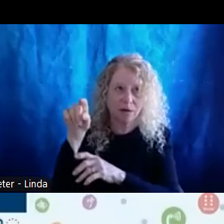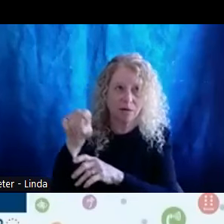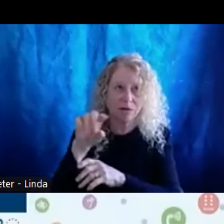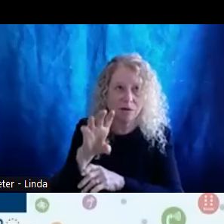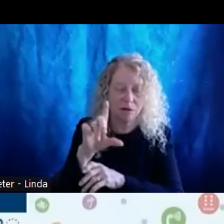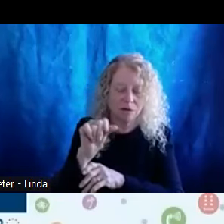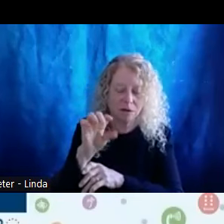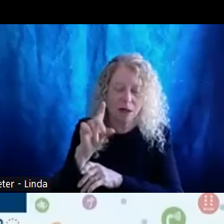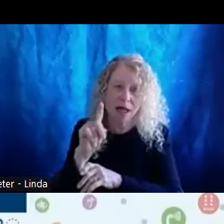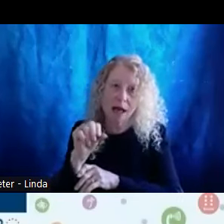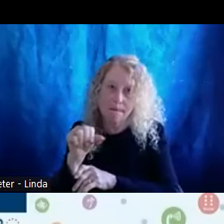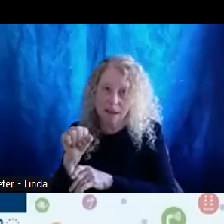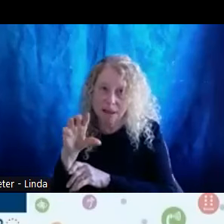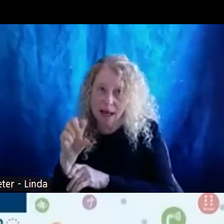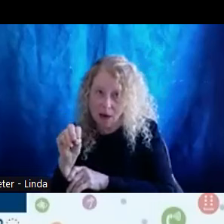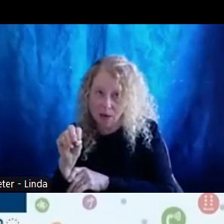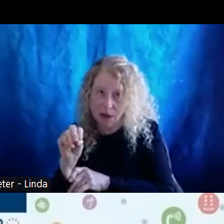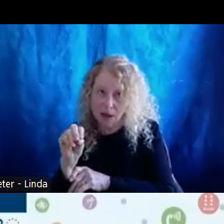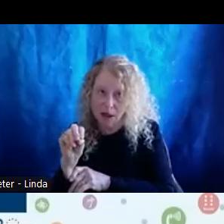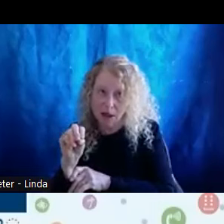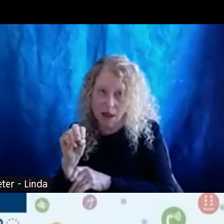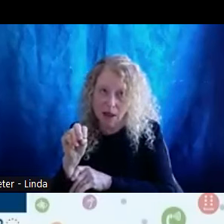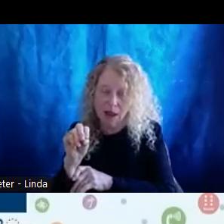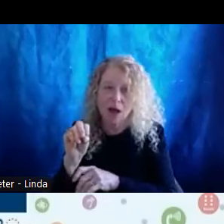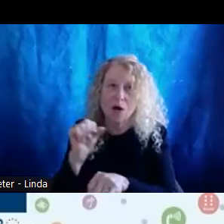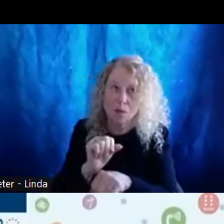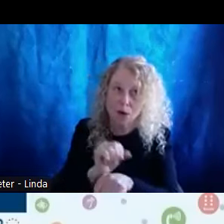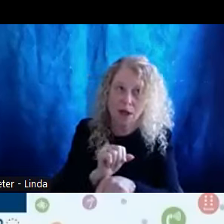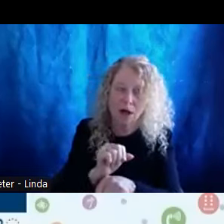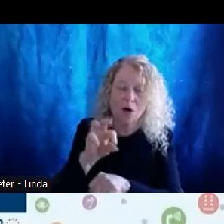search and as a relative search and certification tech,